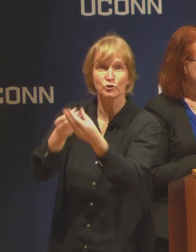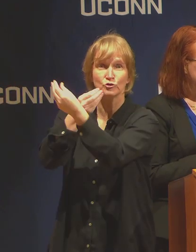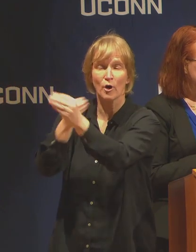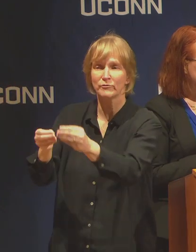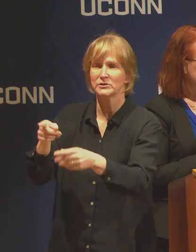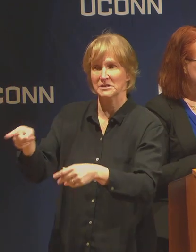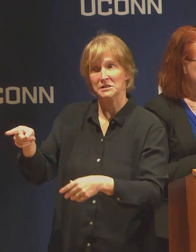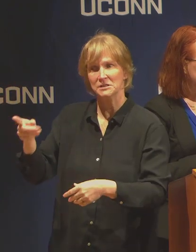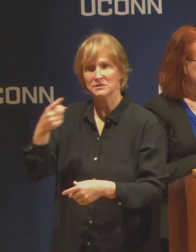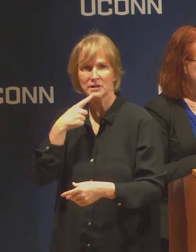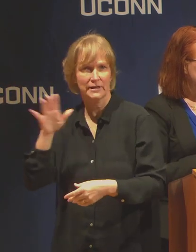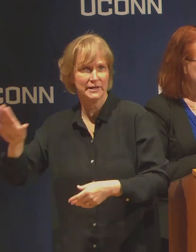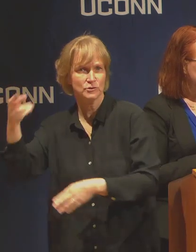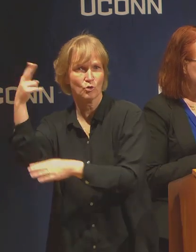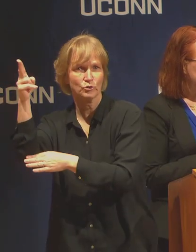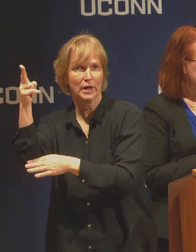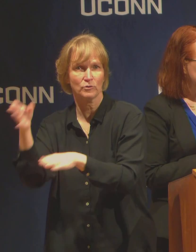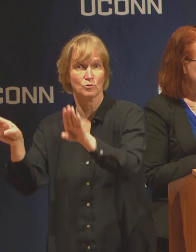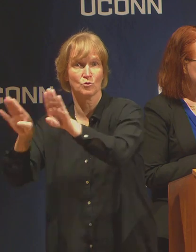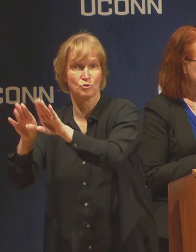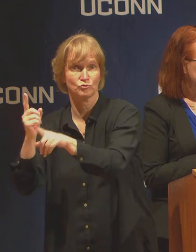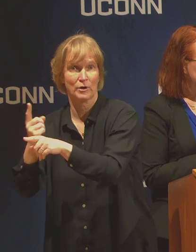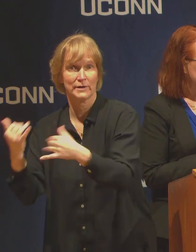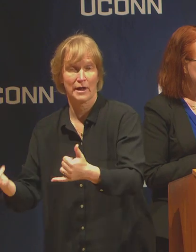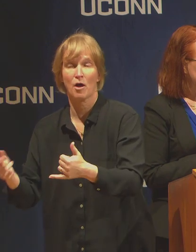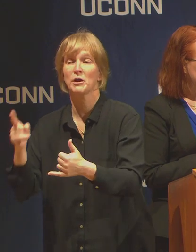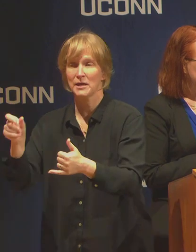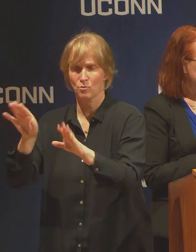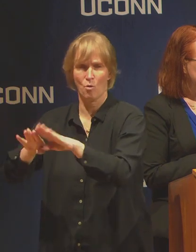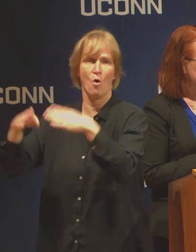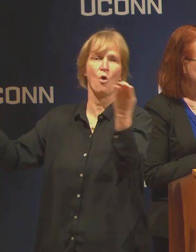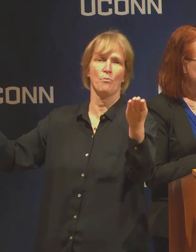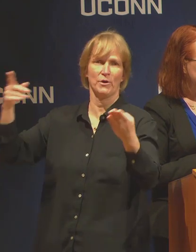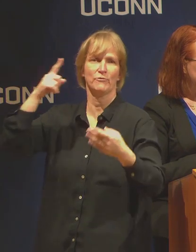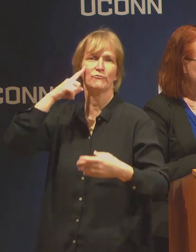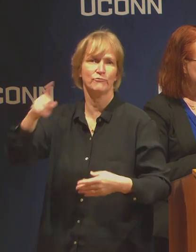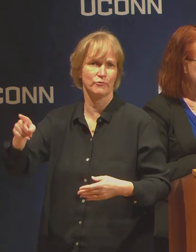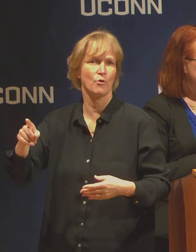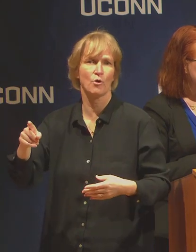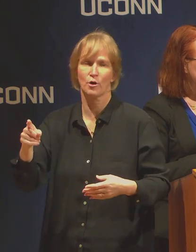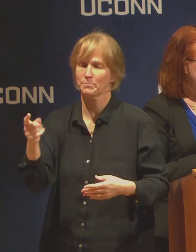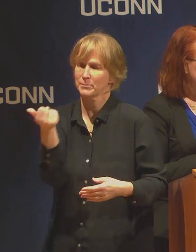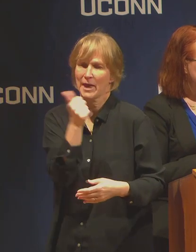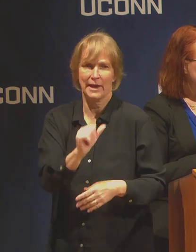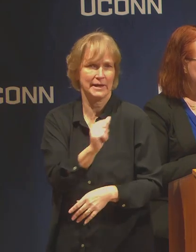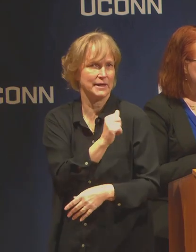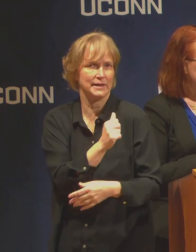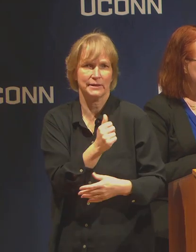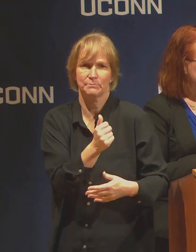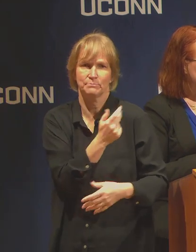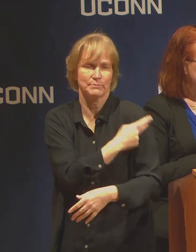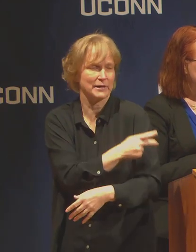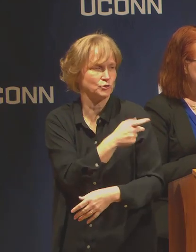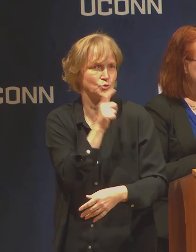available for taking overloads on patients, for isolation, for anything that can be